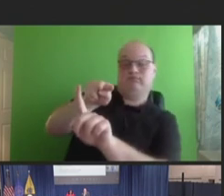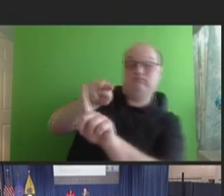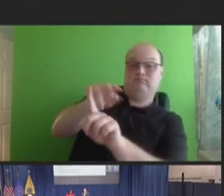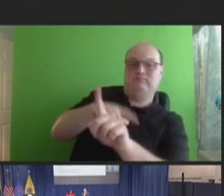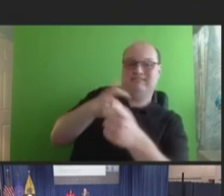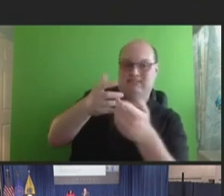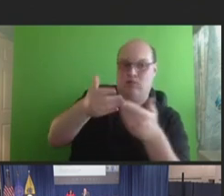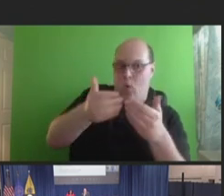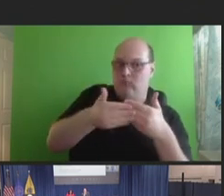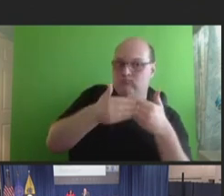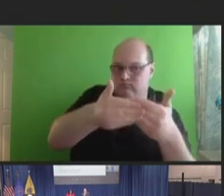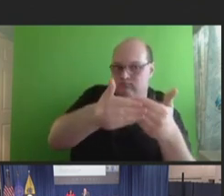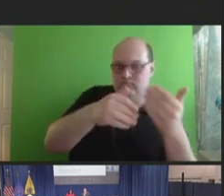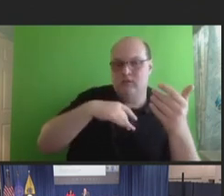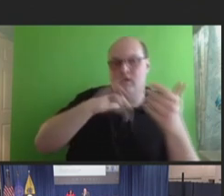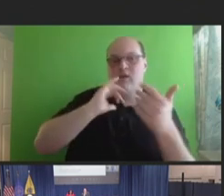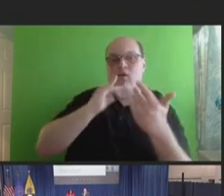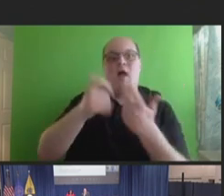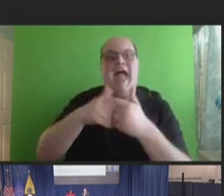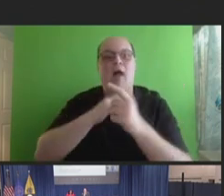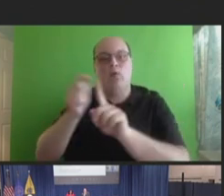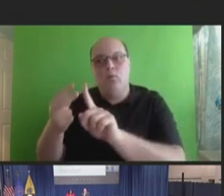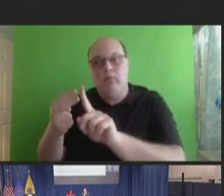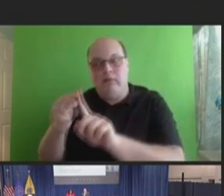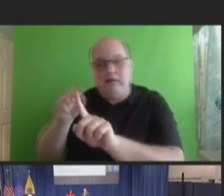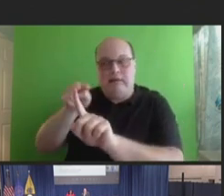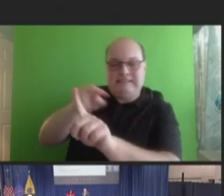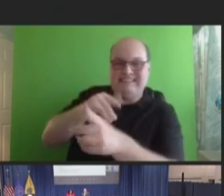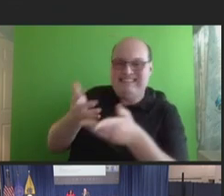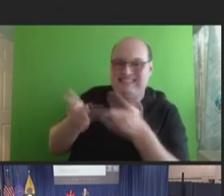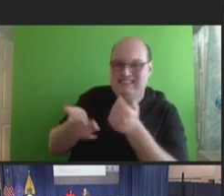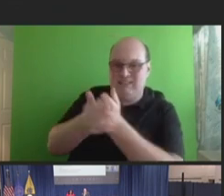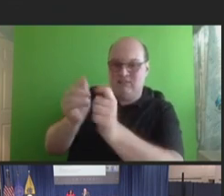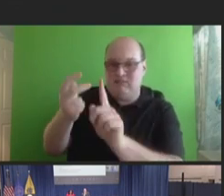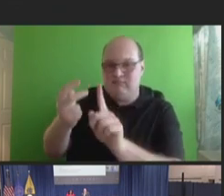be thinking about how to really minimize. And, you know, I think one of the things that